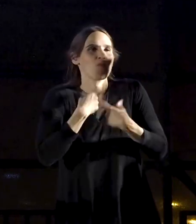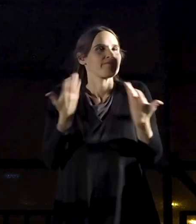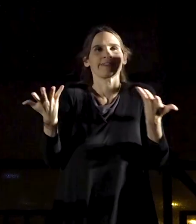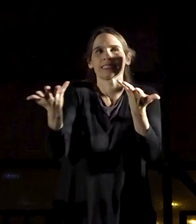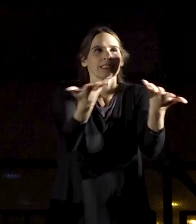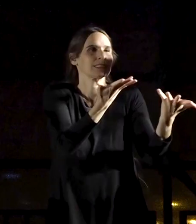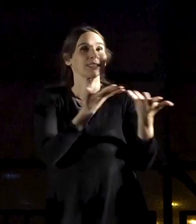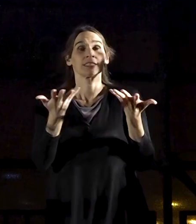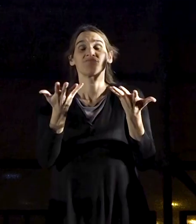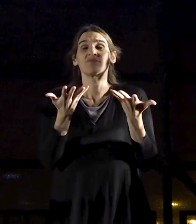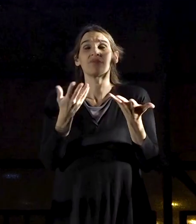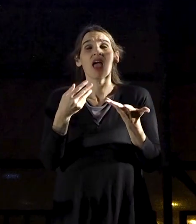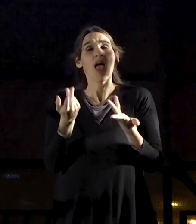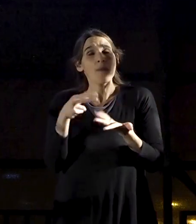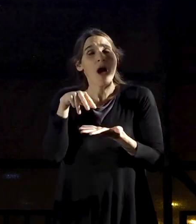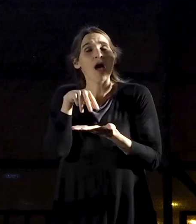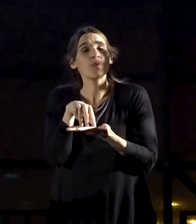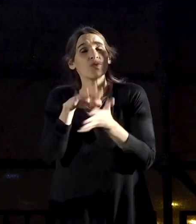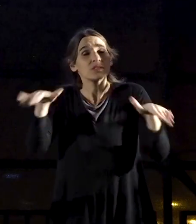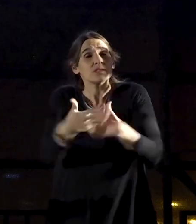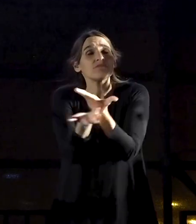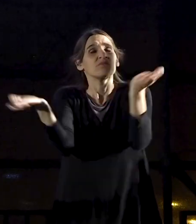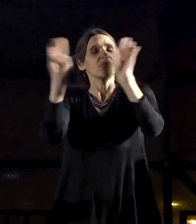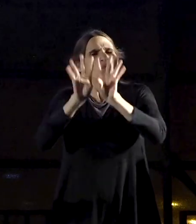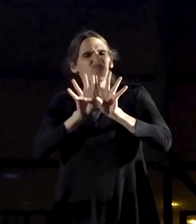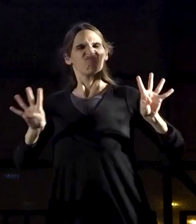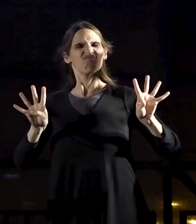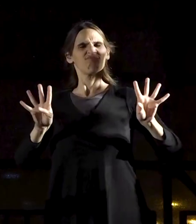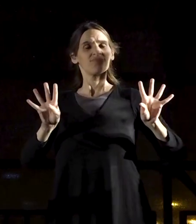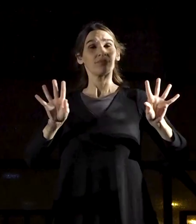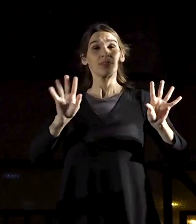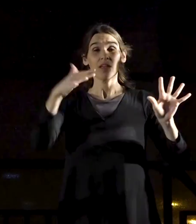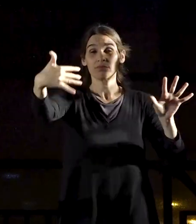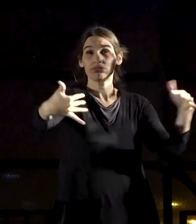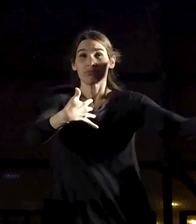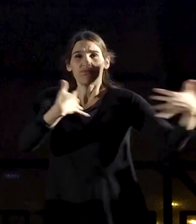So they stood there, day and night, like a fortified wall, and blocked the Syrians with their bodies,